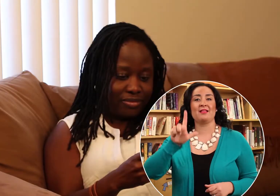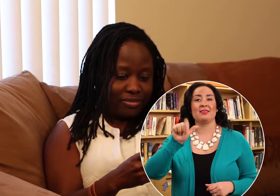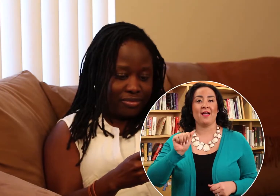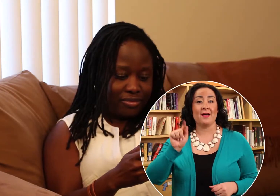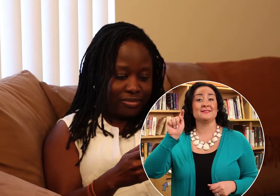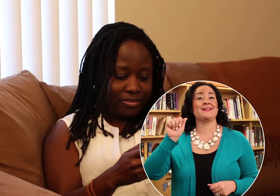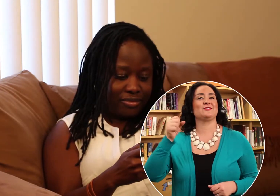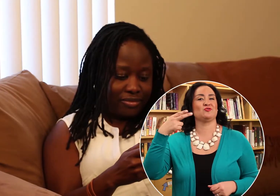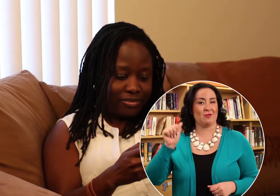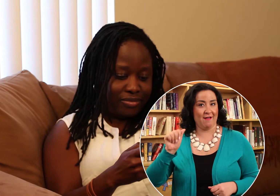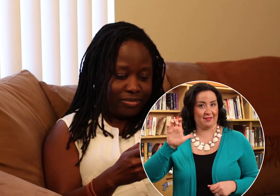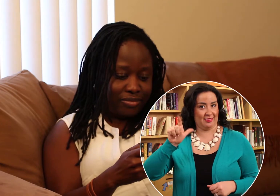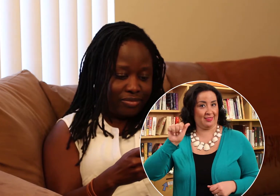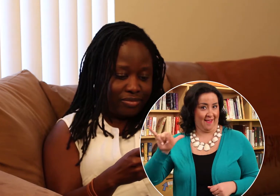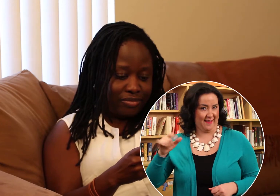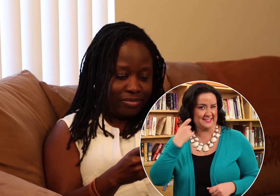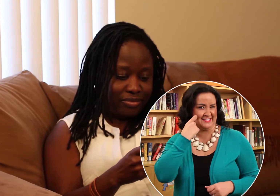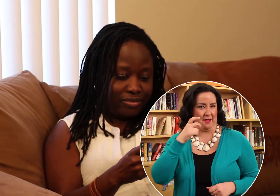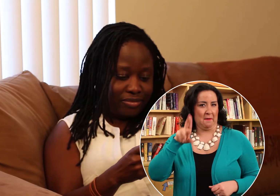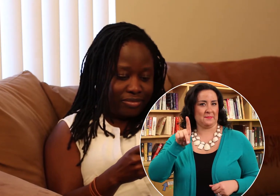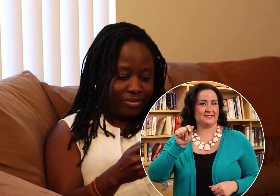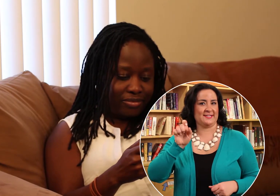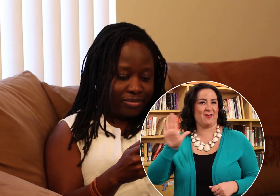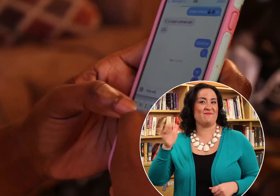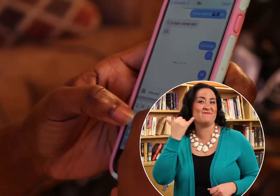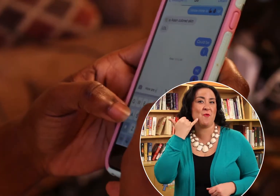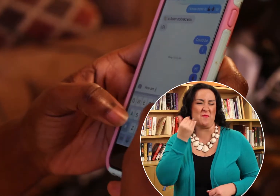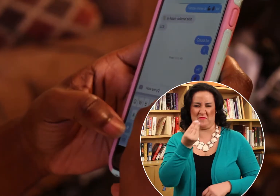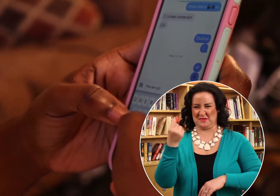LaTasha Clay updated her phone just a few days ago,